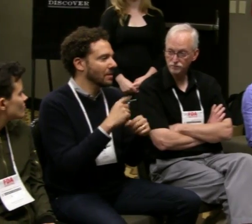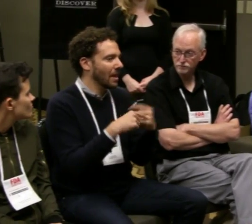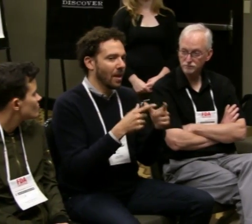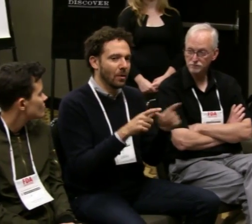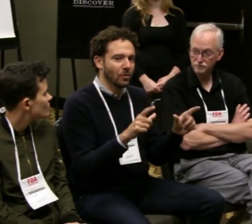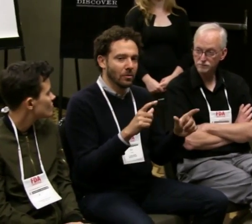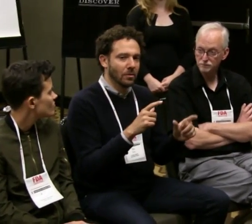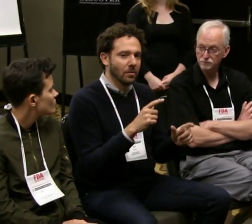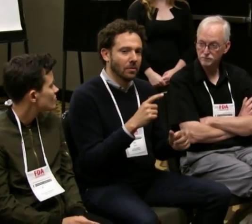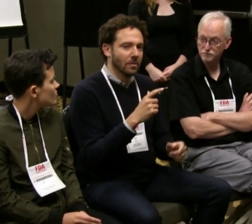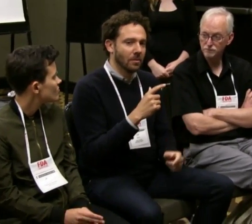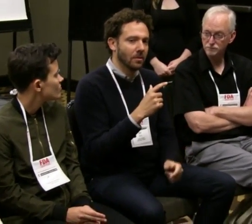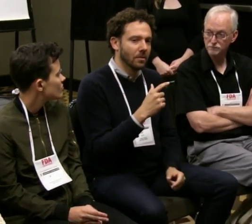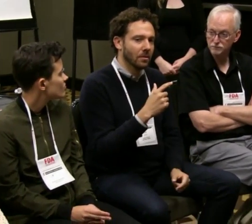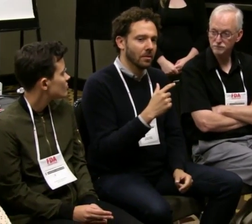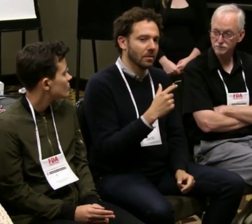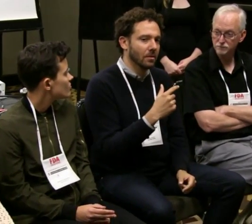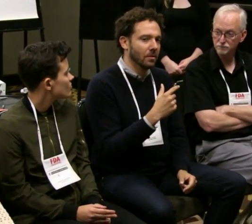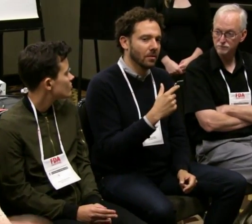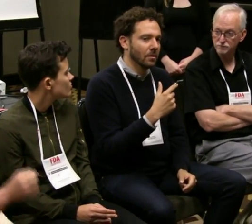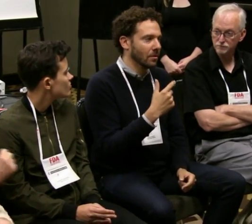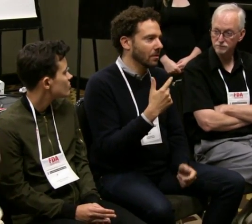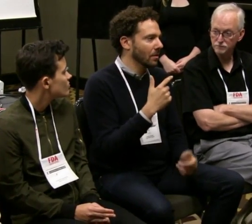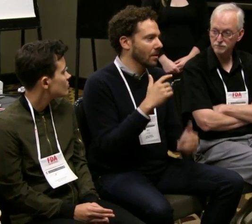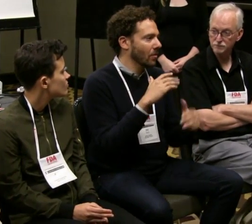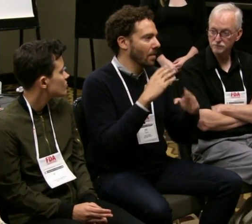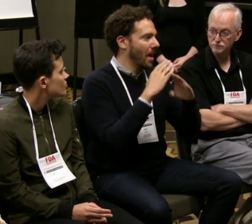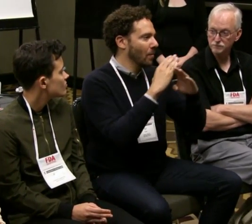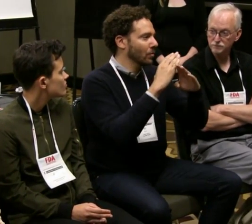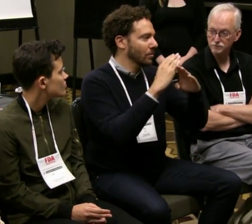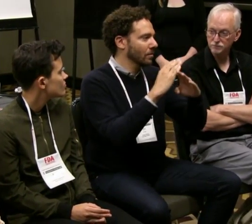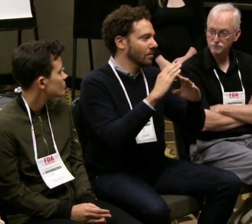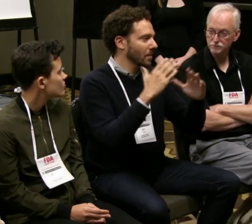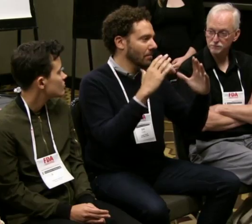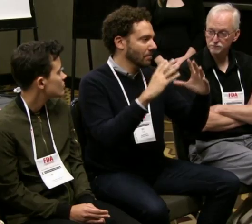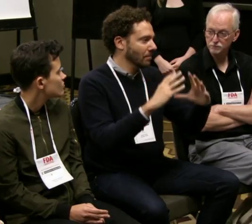(translator) It really becomes easier with every production that you do in sign language.